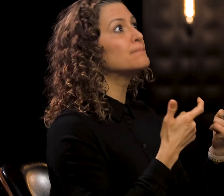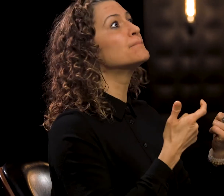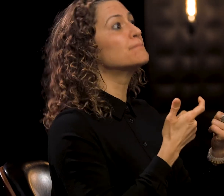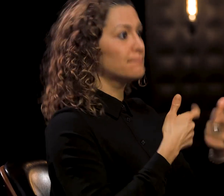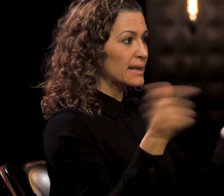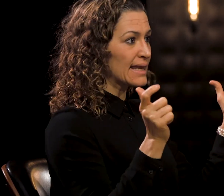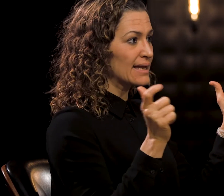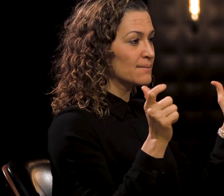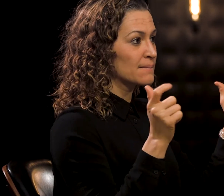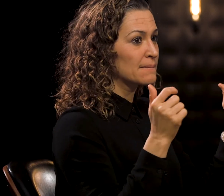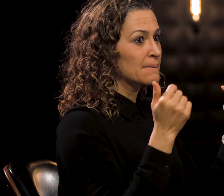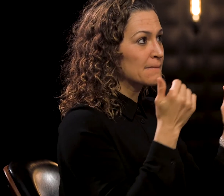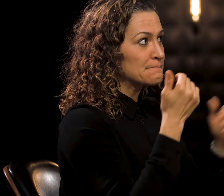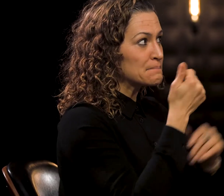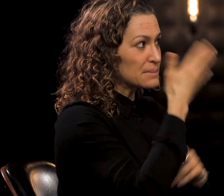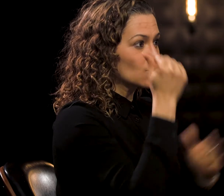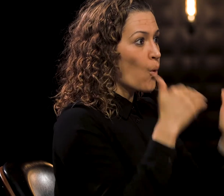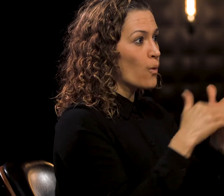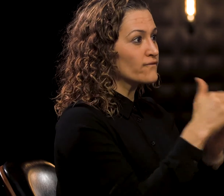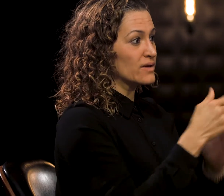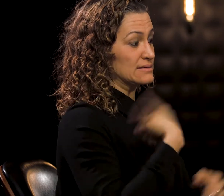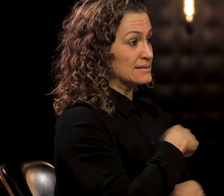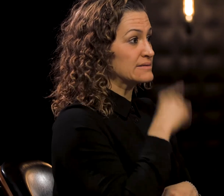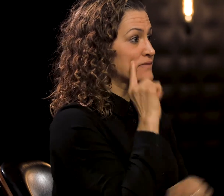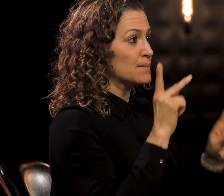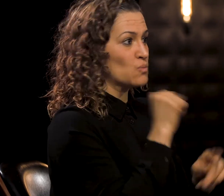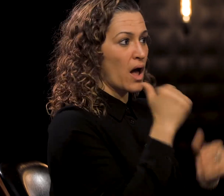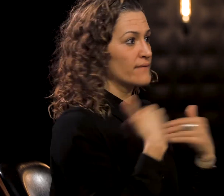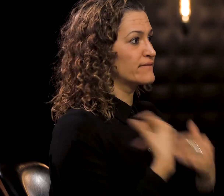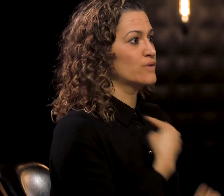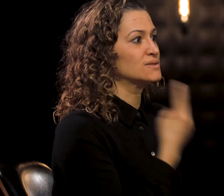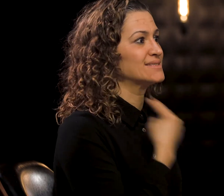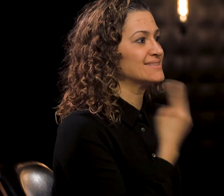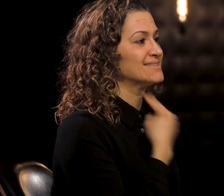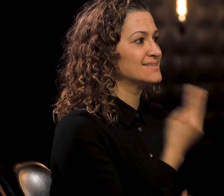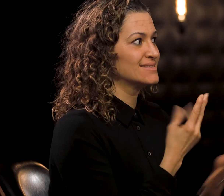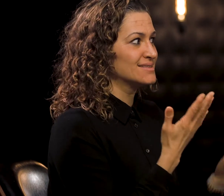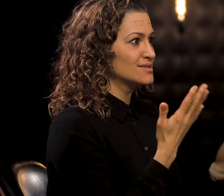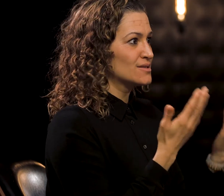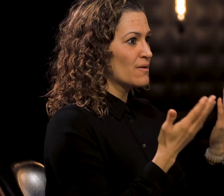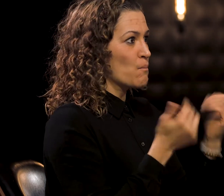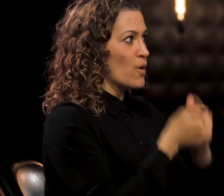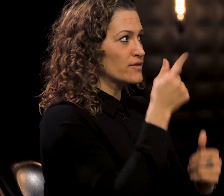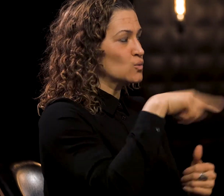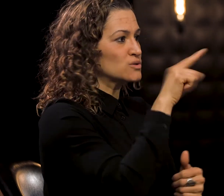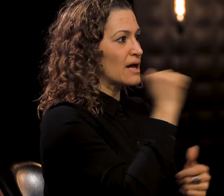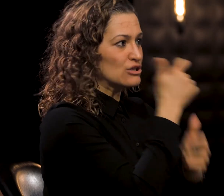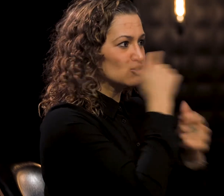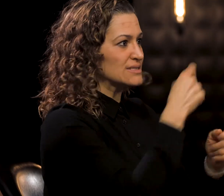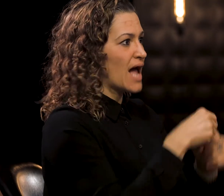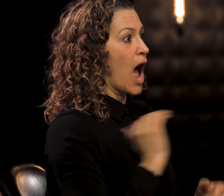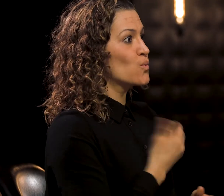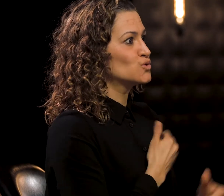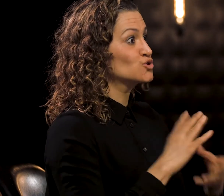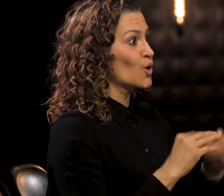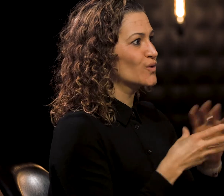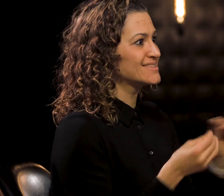Dawn Jani Birley: and I realized as we were going Dawn Jani Birley: through, the enormity of that responsibility. Dawn Jani Birley: As a deaf Dawn Jani Birley: person, I feel that